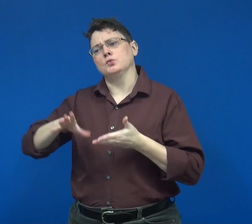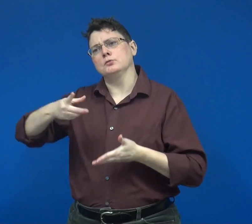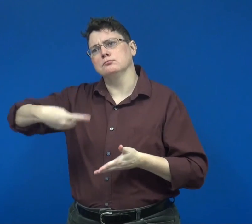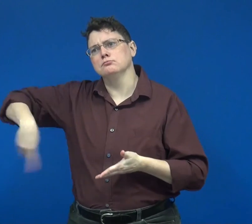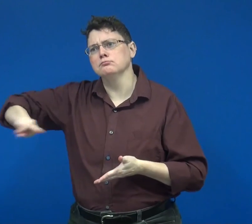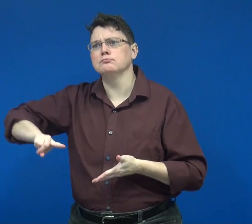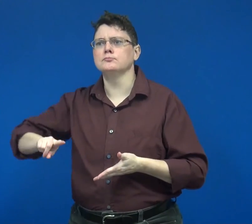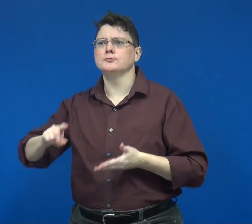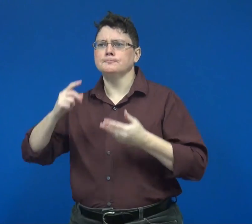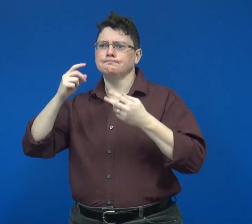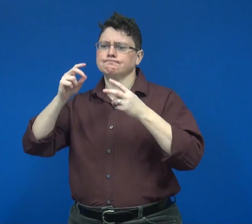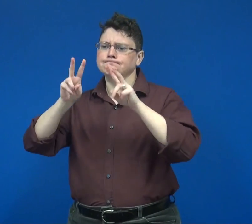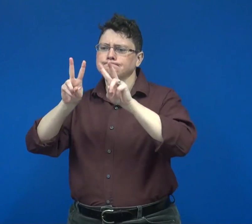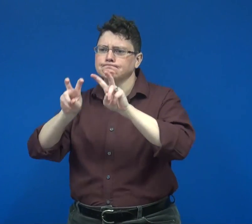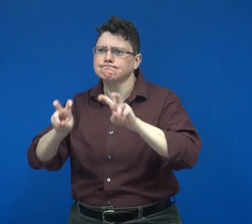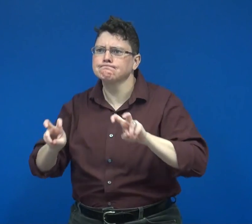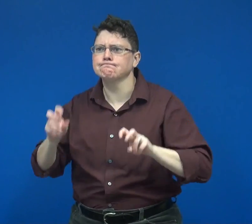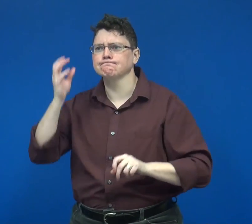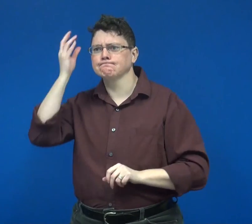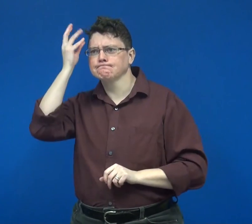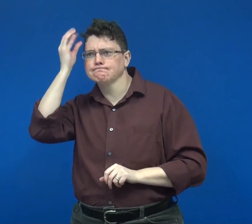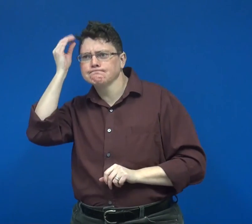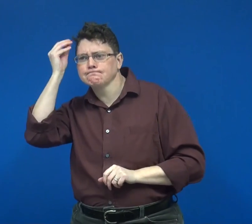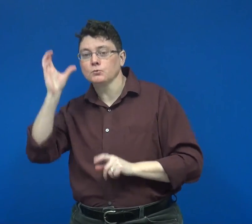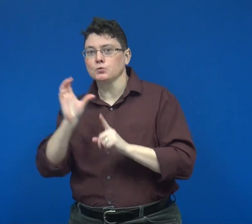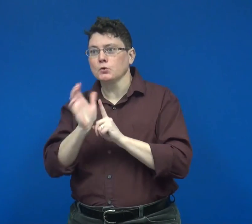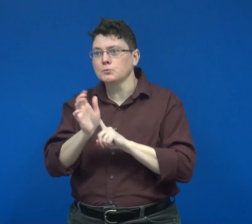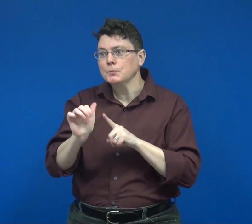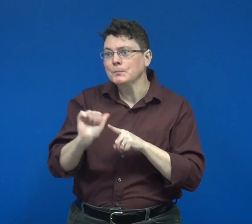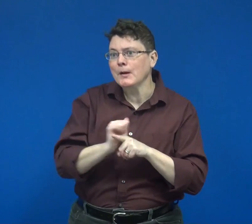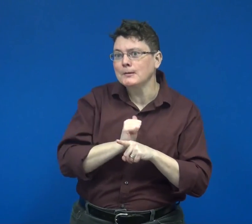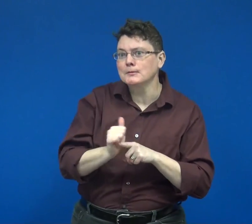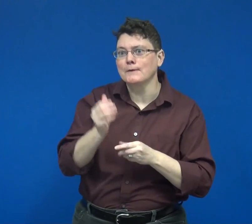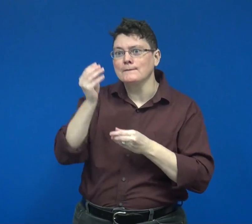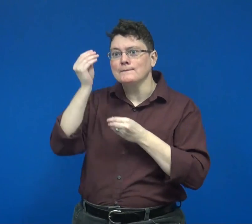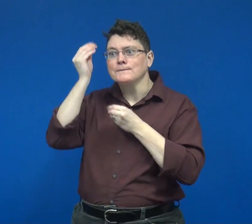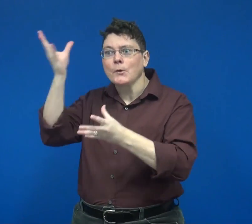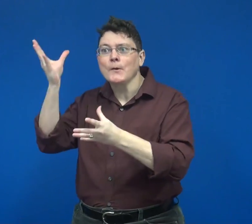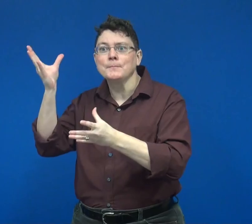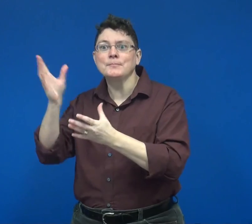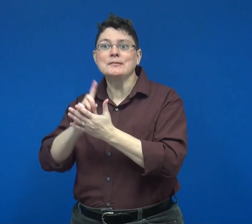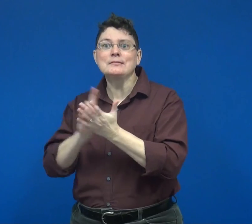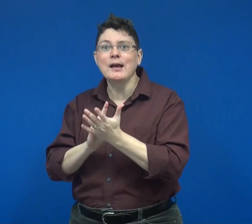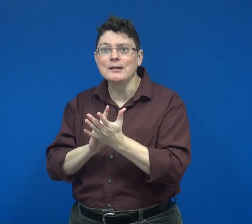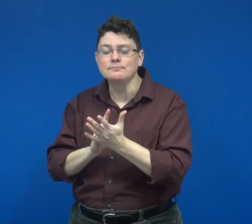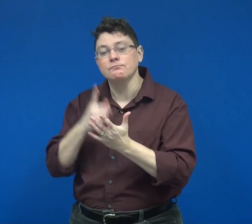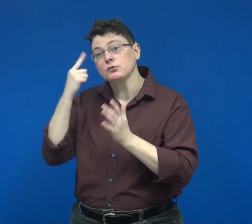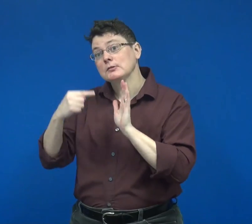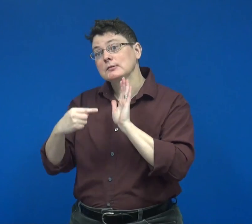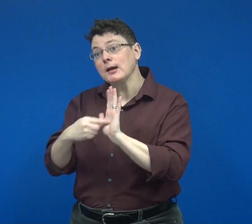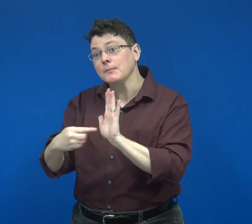I would encourage students to critically examine cultural practices that inform design